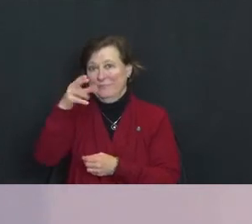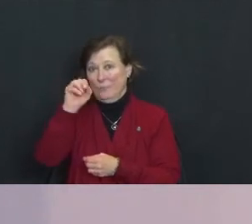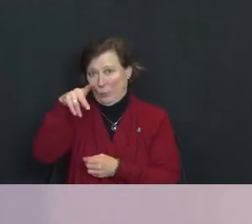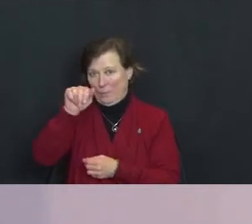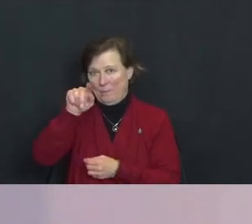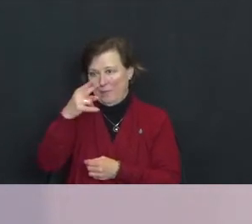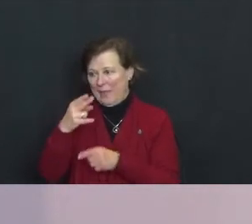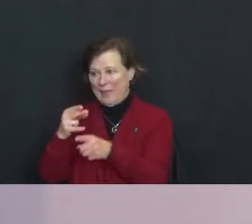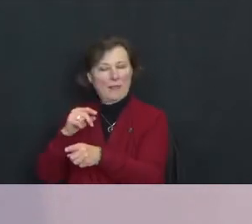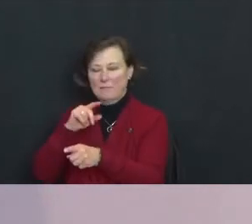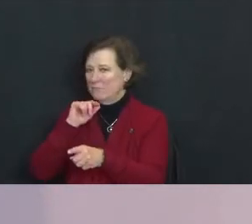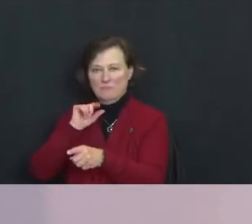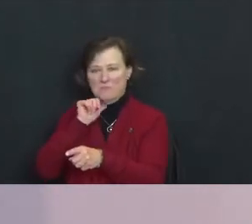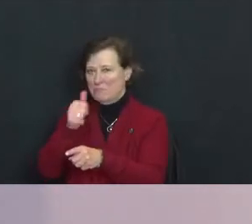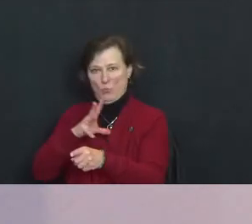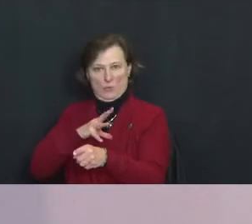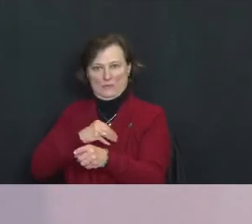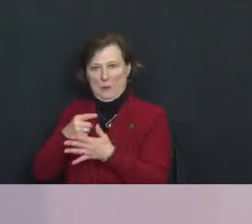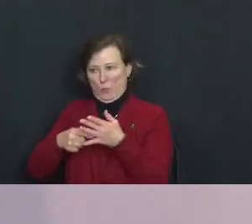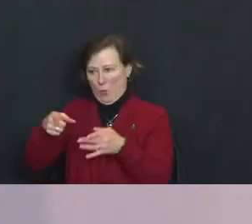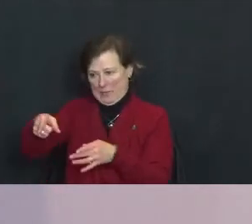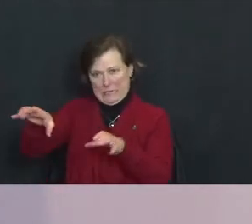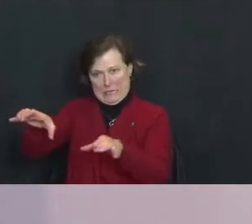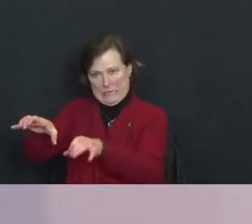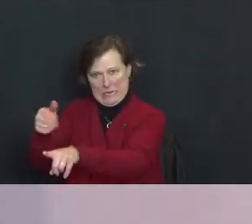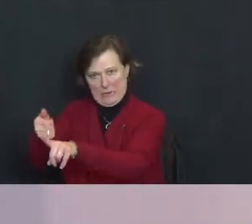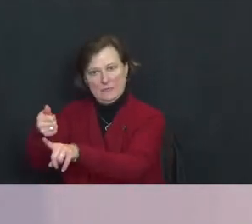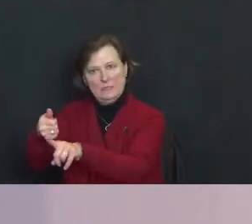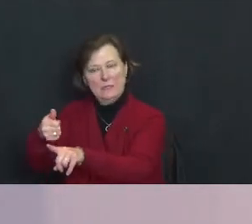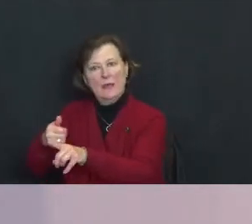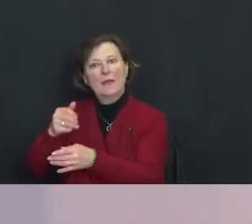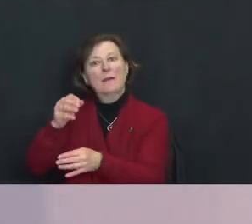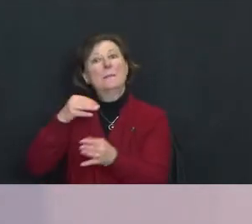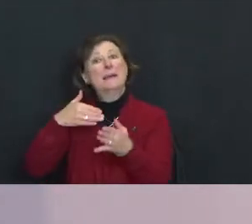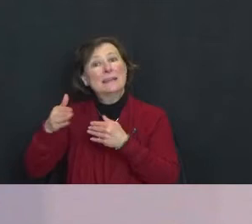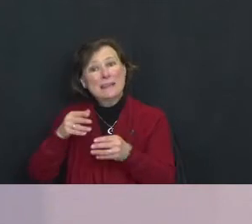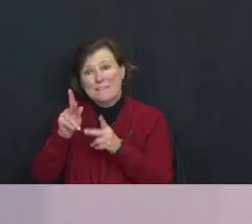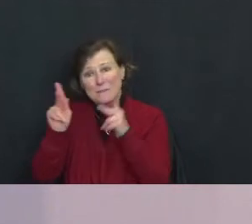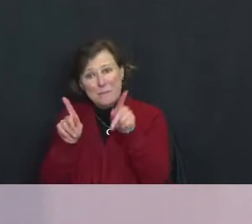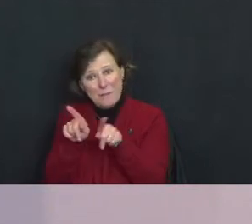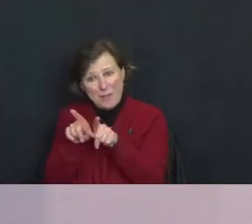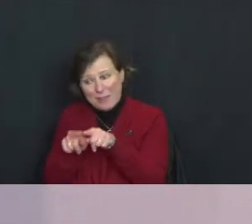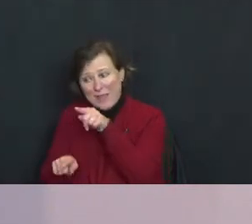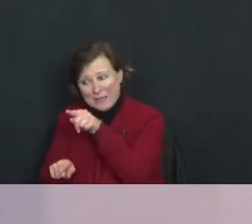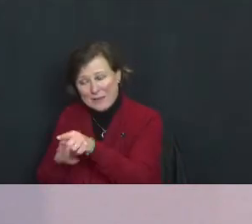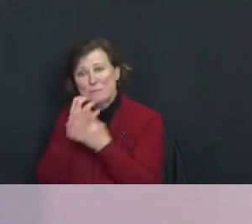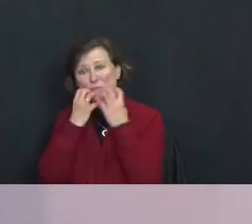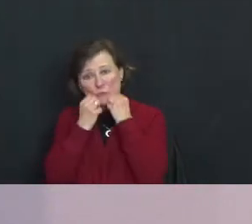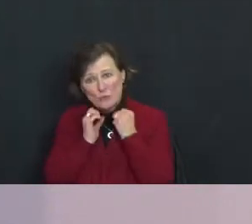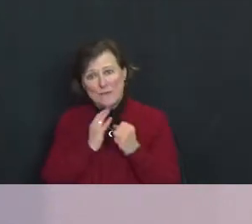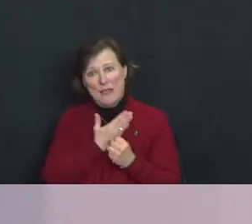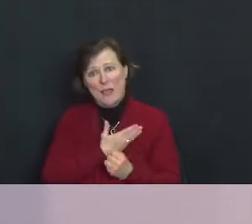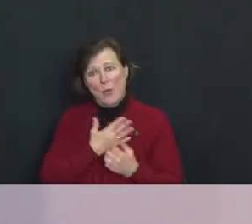Yet even people such as him I think are deserving of compassion even as we must protect ourselves